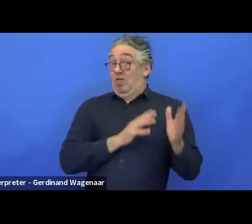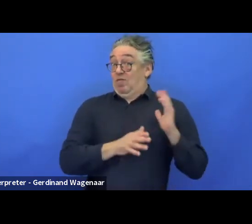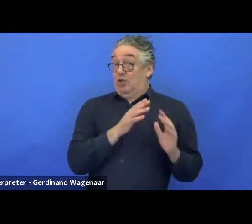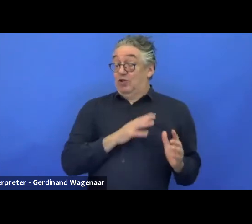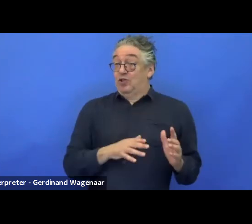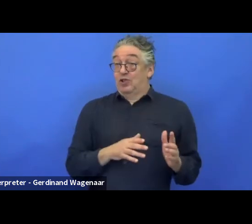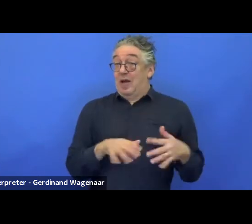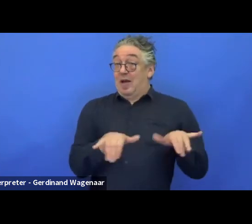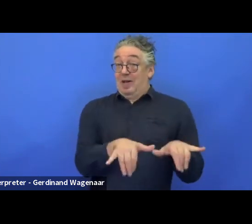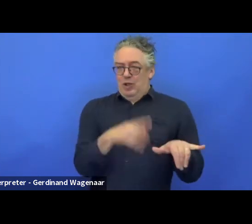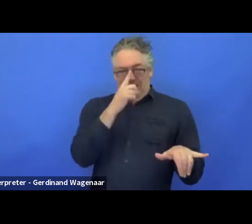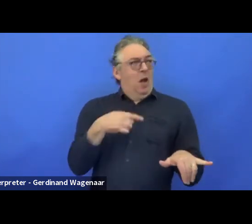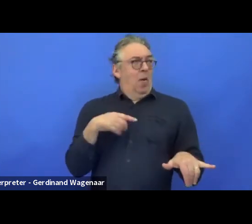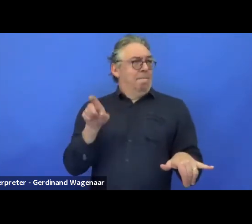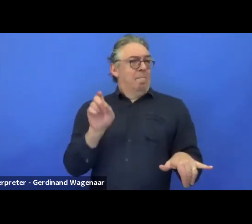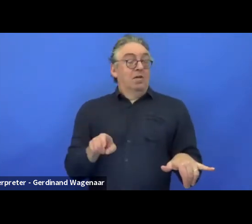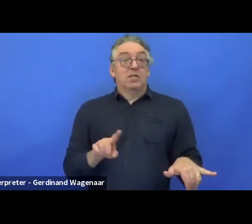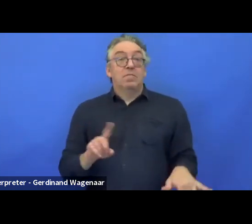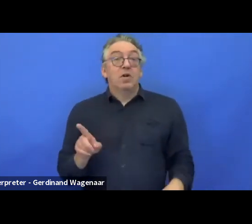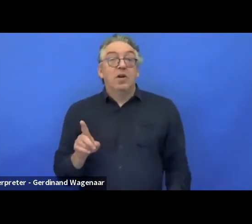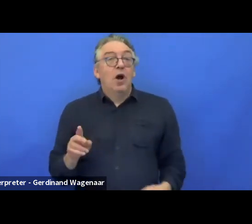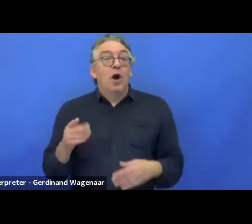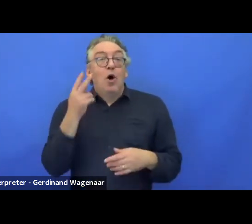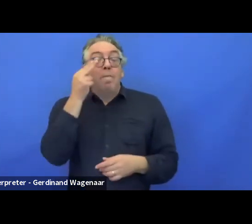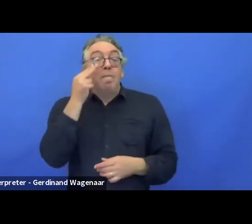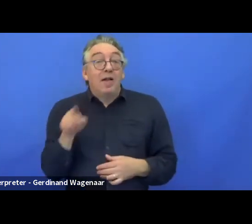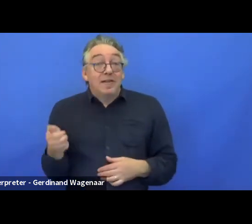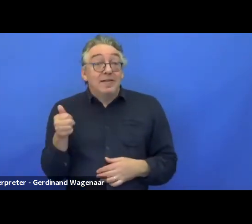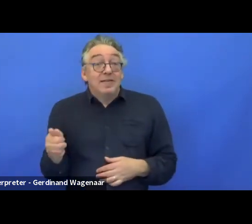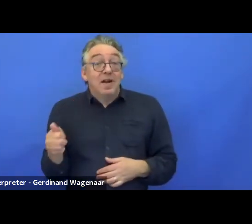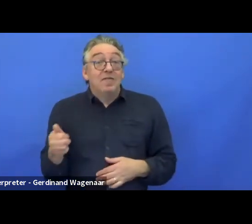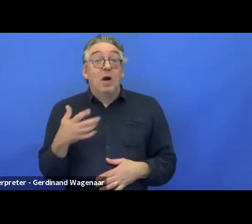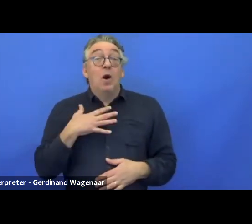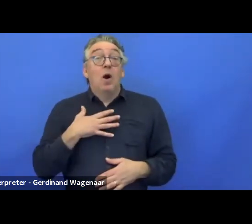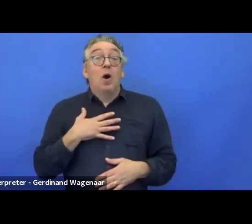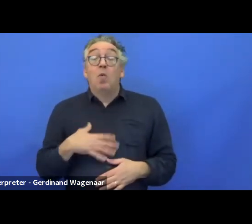but the end-users wanted to have it just to read music scores.